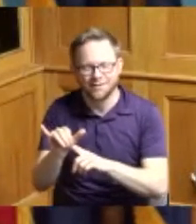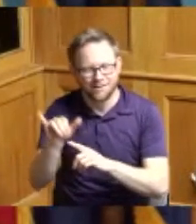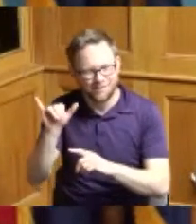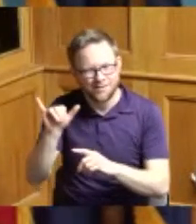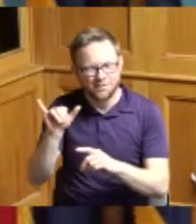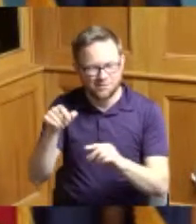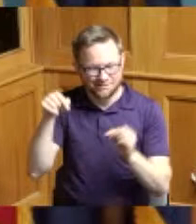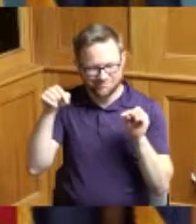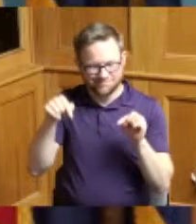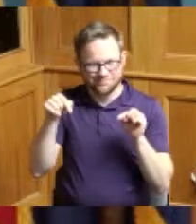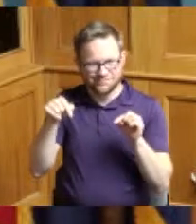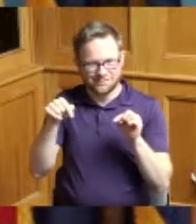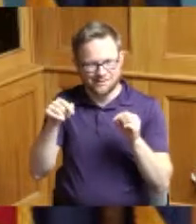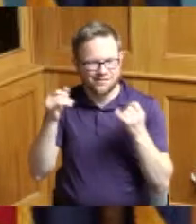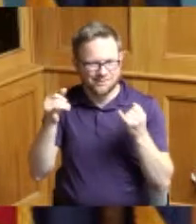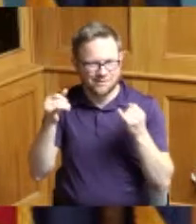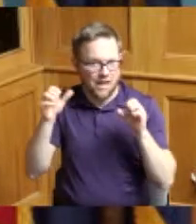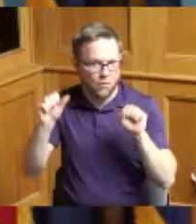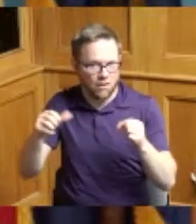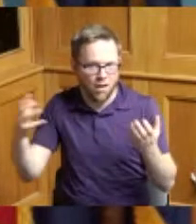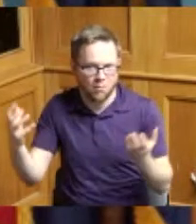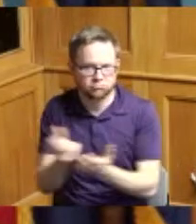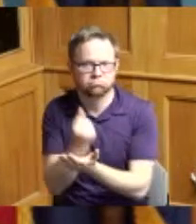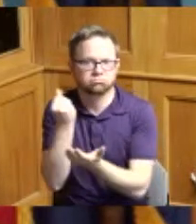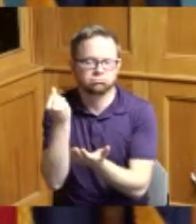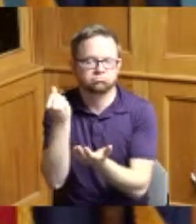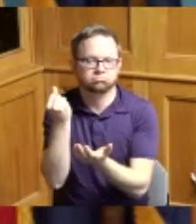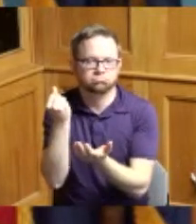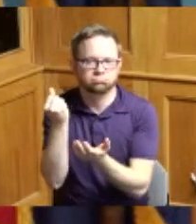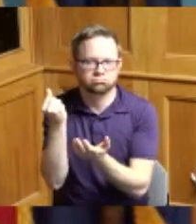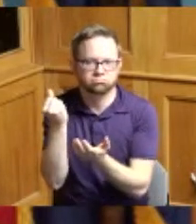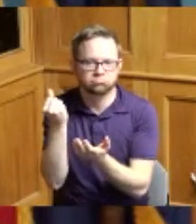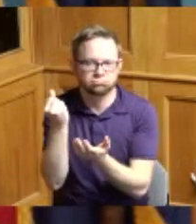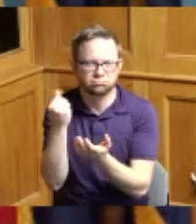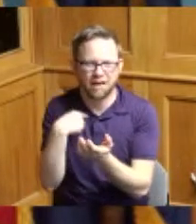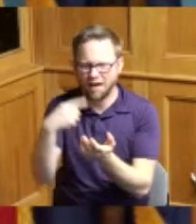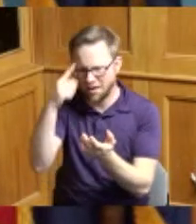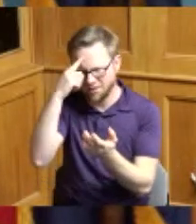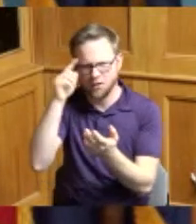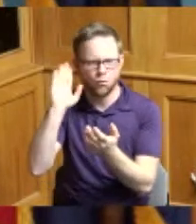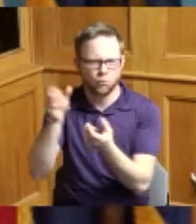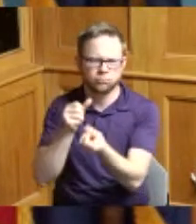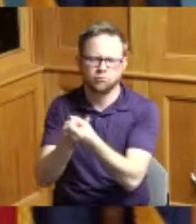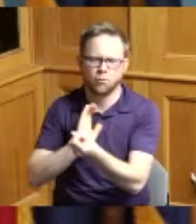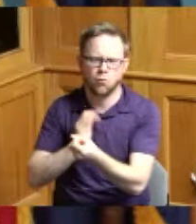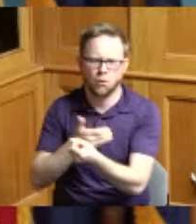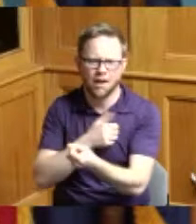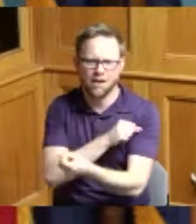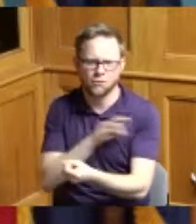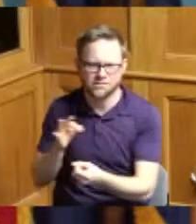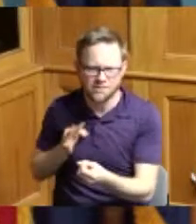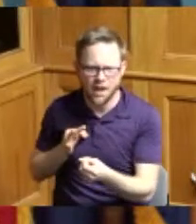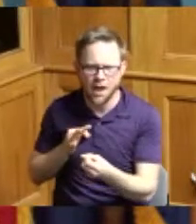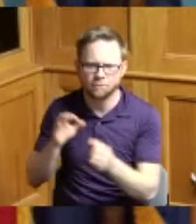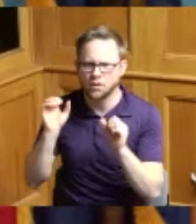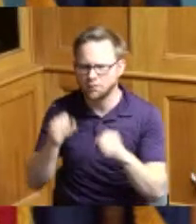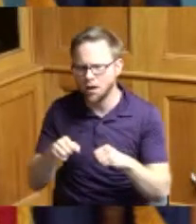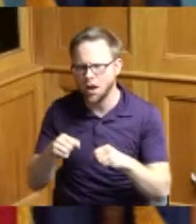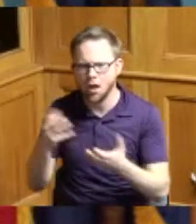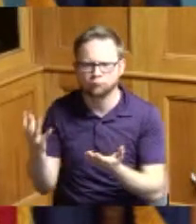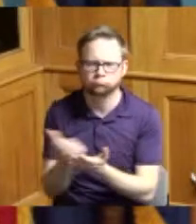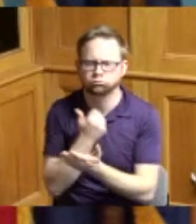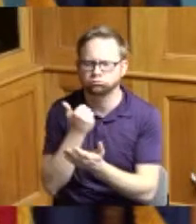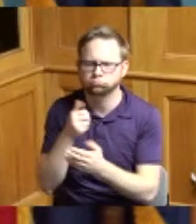be a great opportunity for I think our workers to be able to enjoy the game with their families and